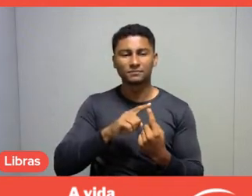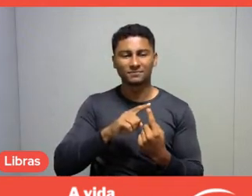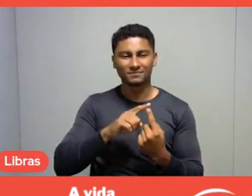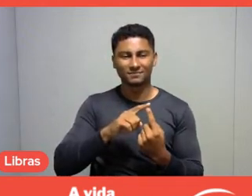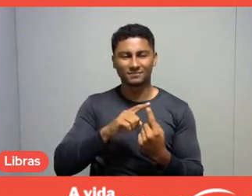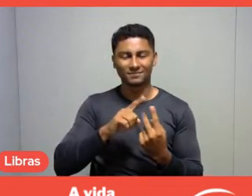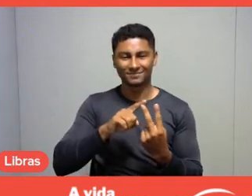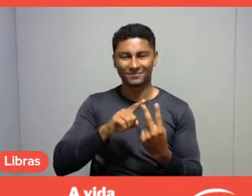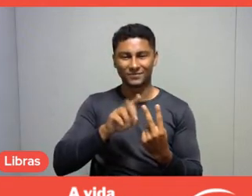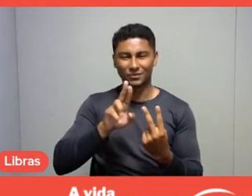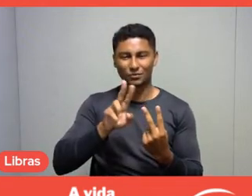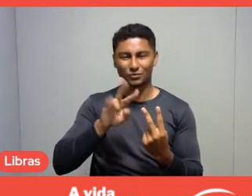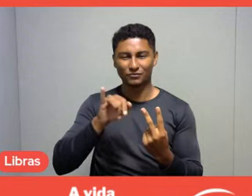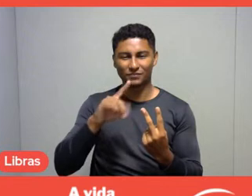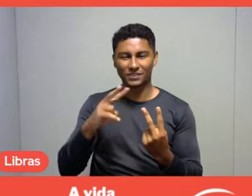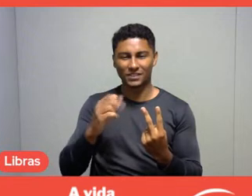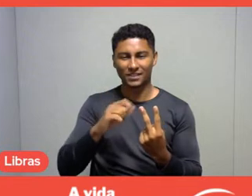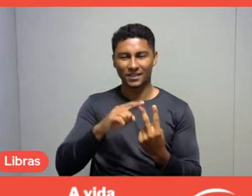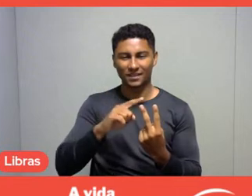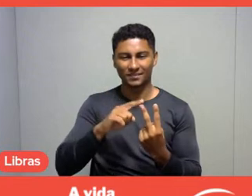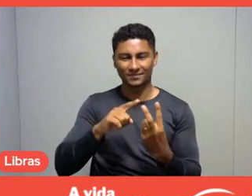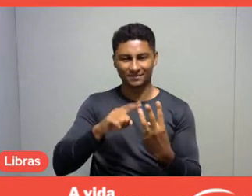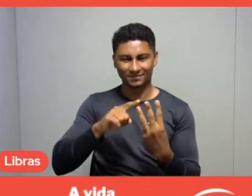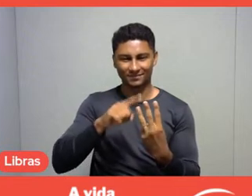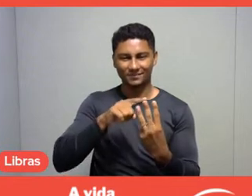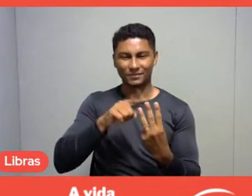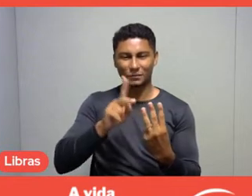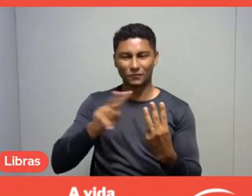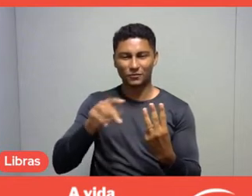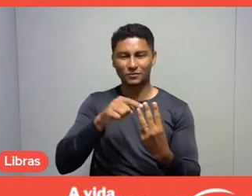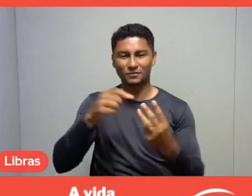about preferences and choices concerning leisure?